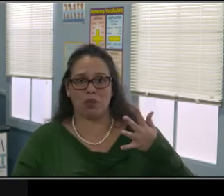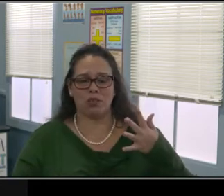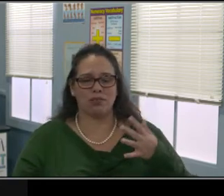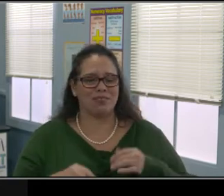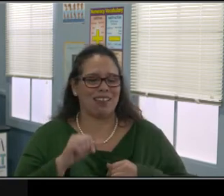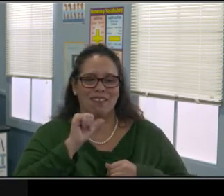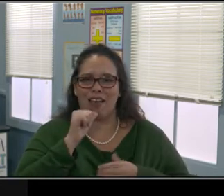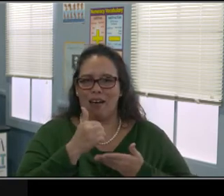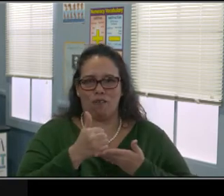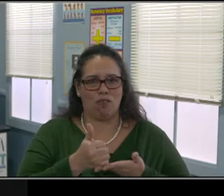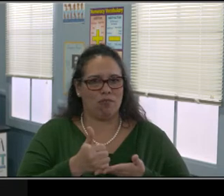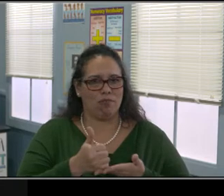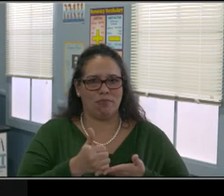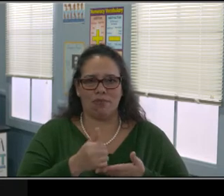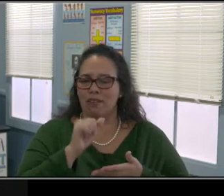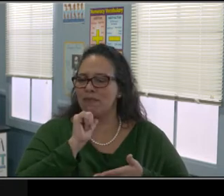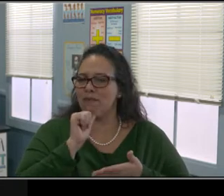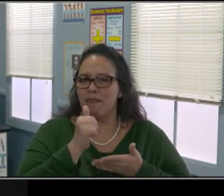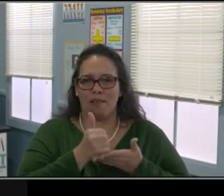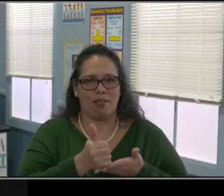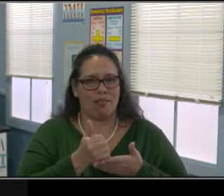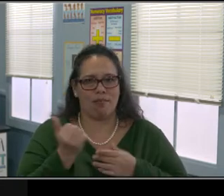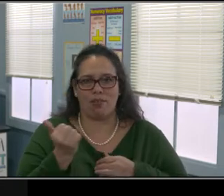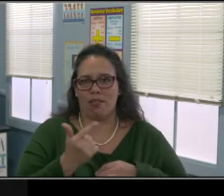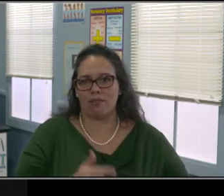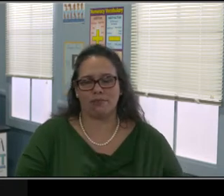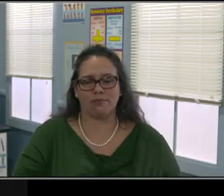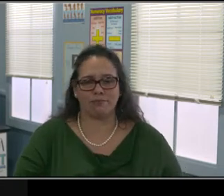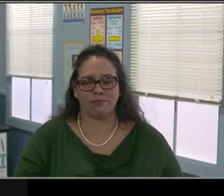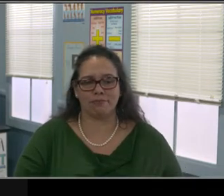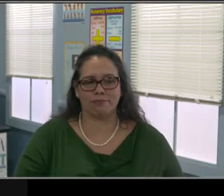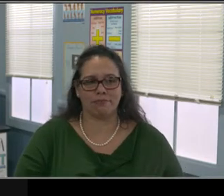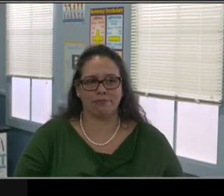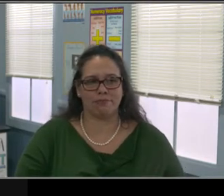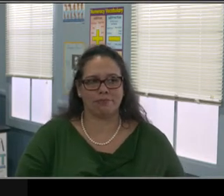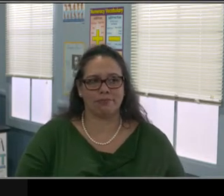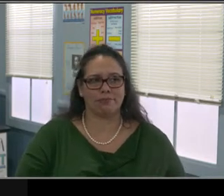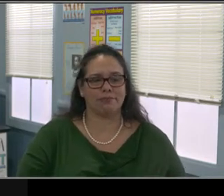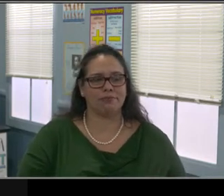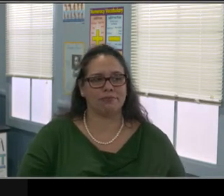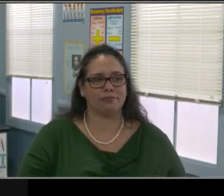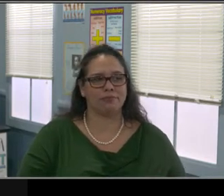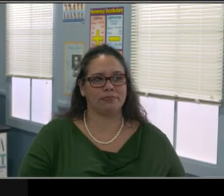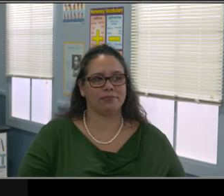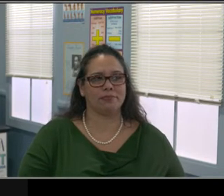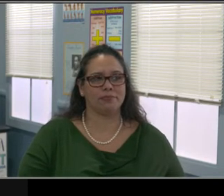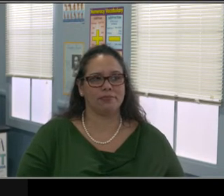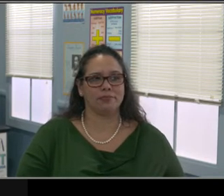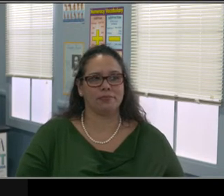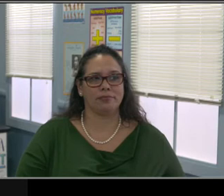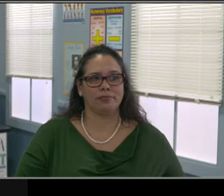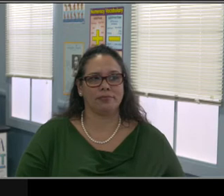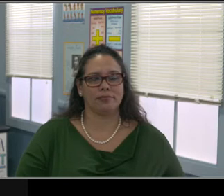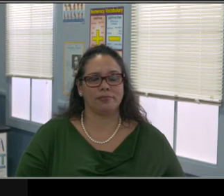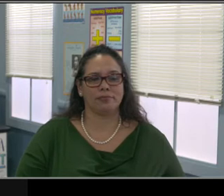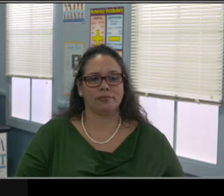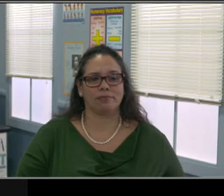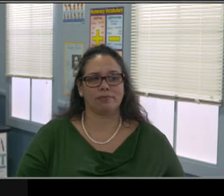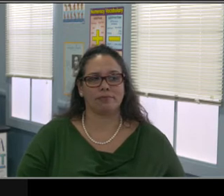on a playground, or in a quad, okay? Just be aware of the emotion of anger